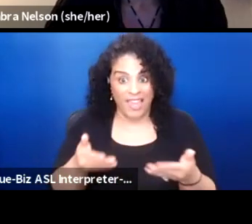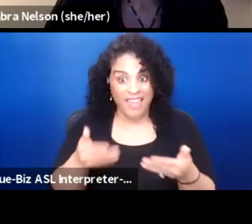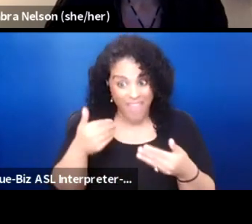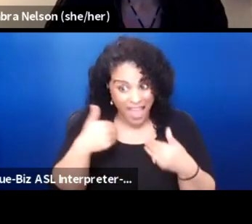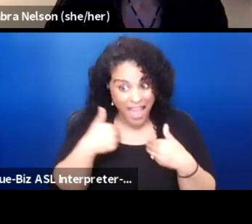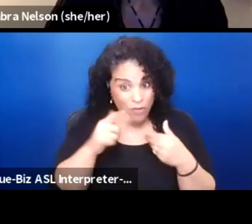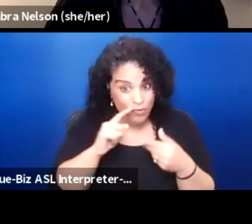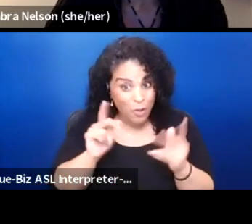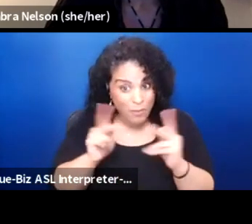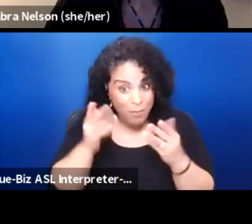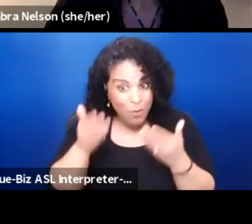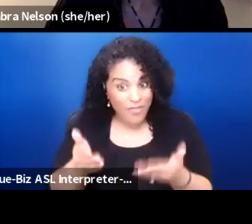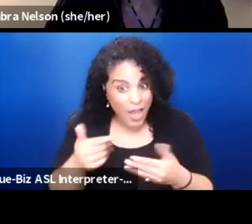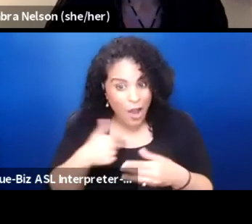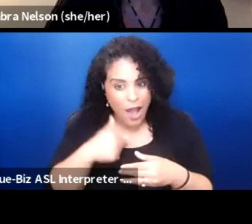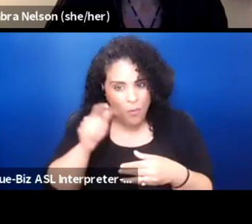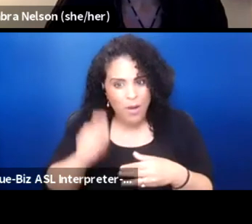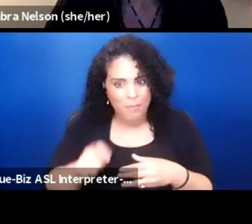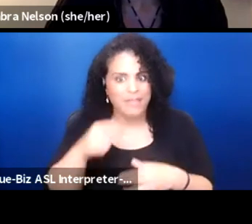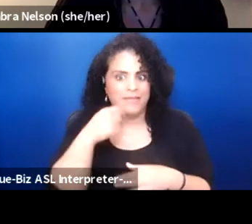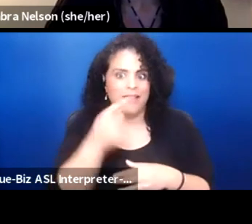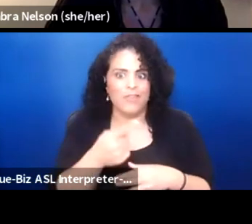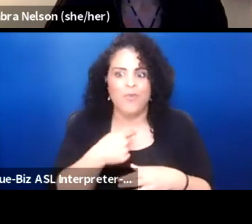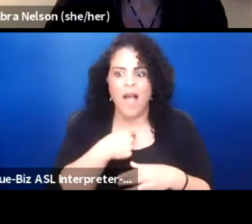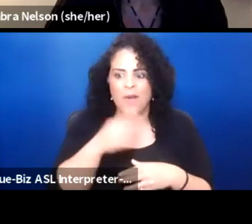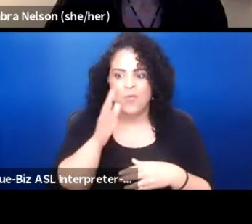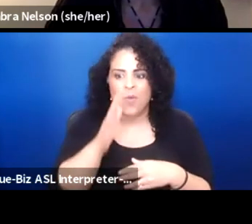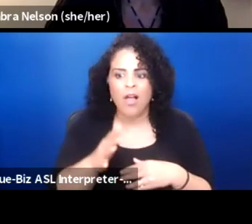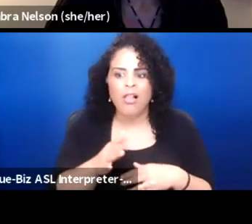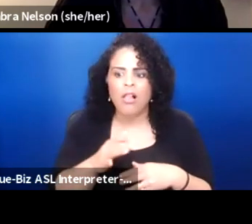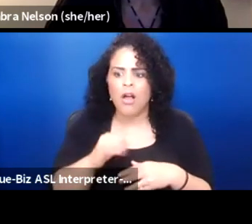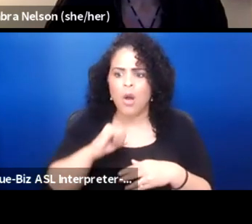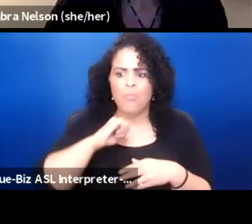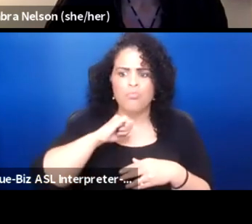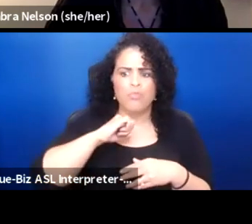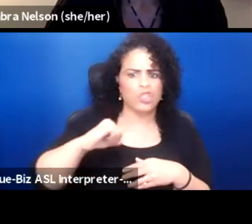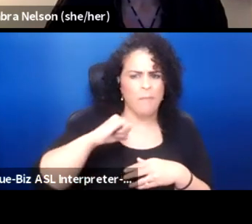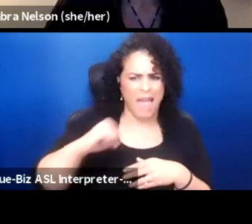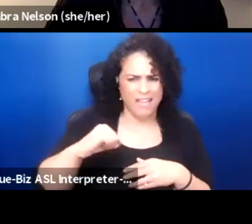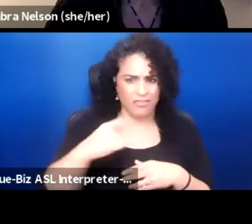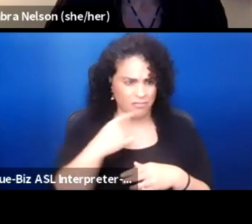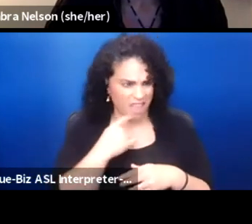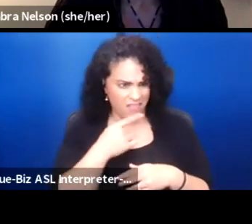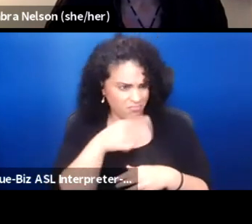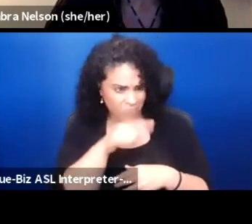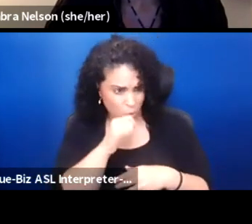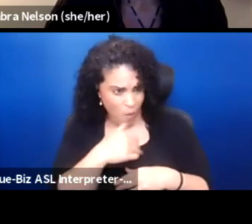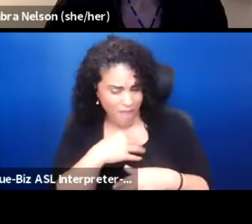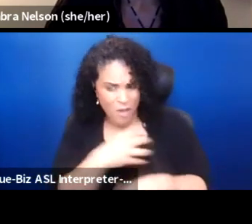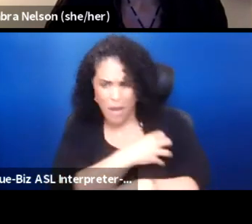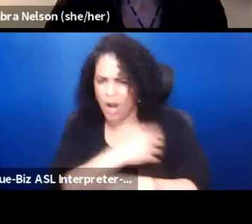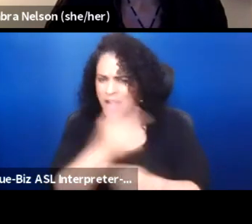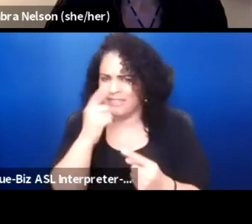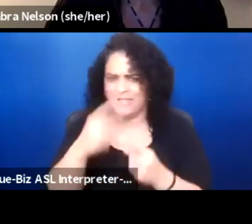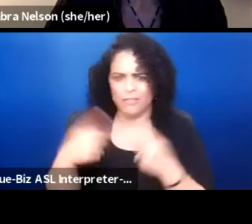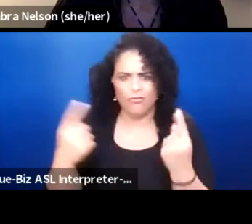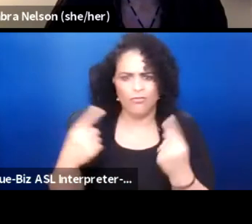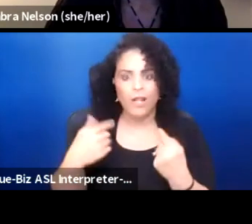and I would have to say, I'm gonna push back against that we don't have power. I absolutely disagree. I believe we have power in fact.